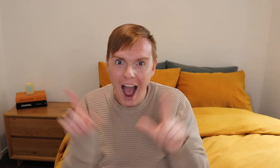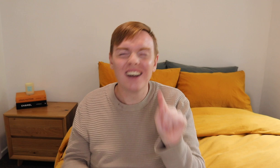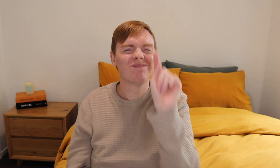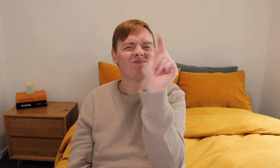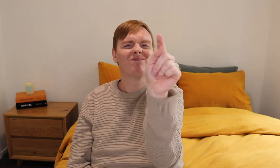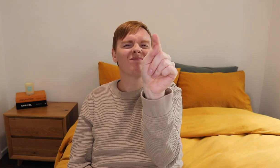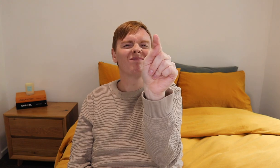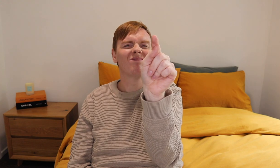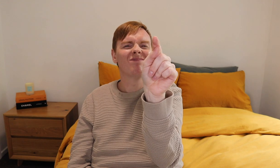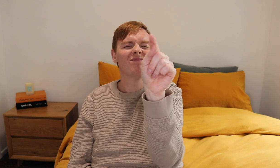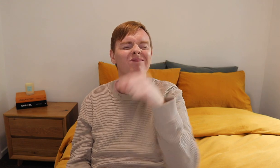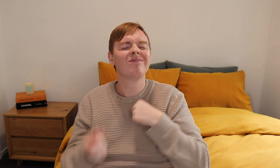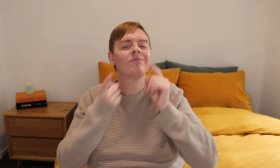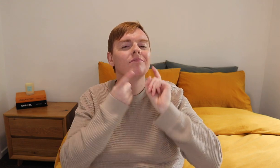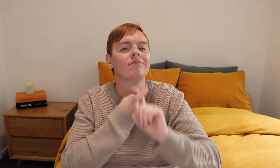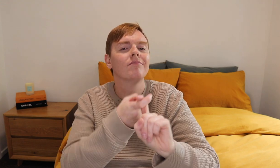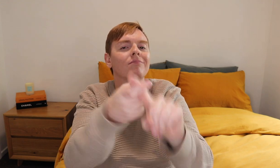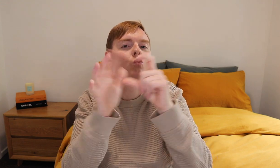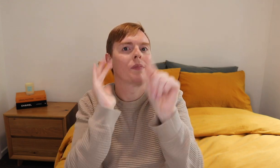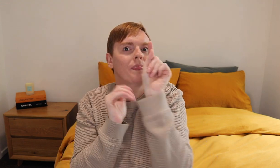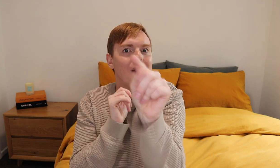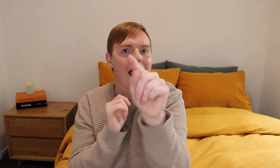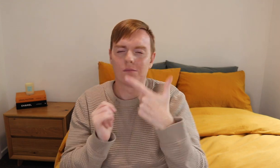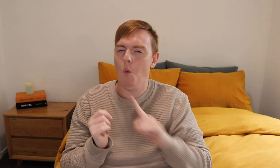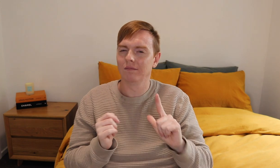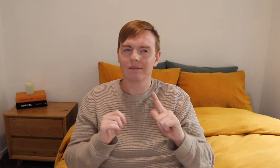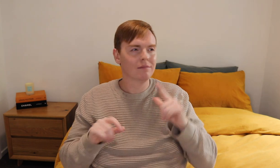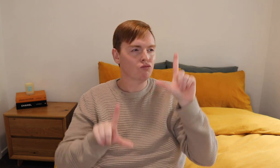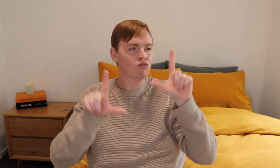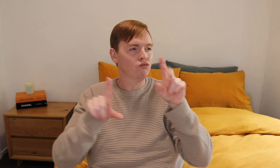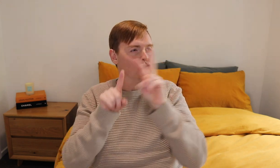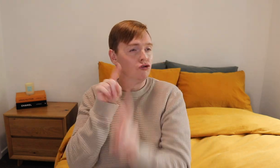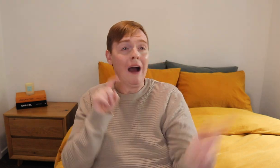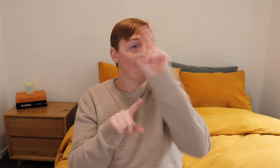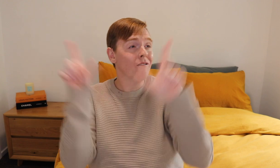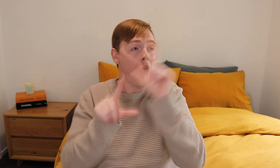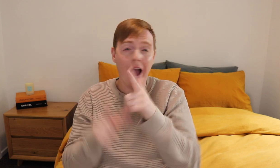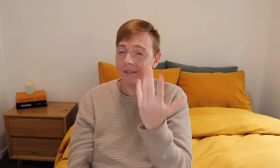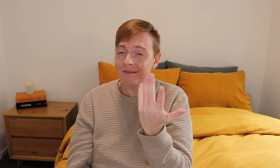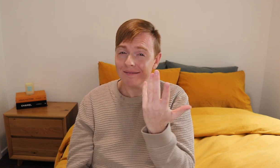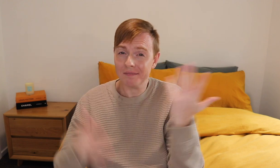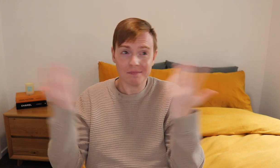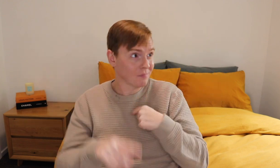I will keep doing that because travel vlogs